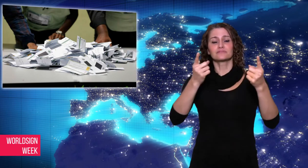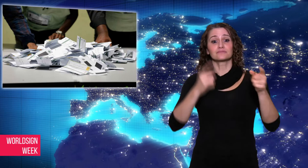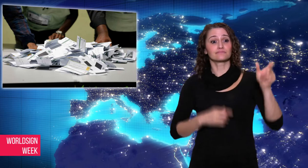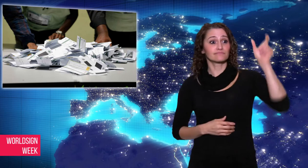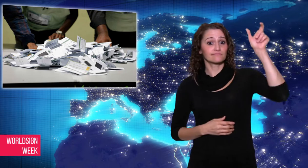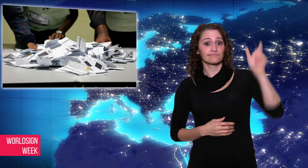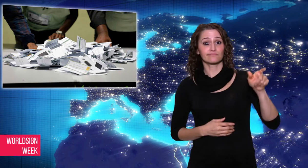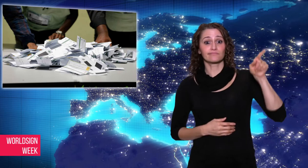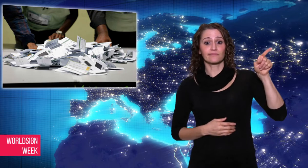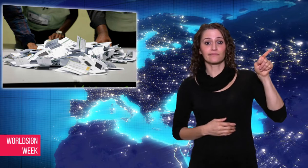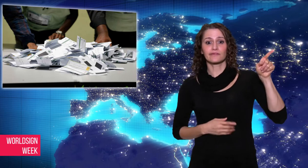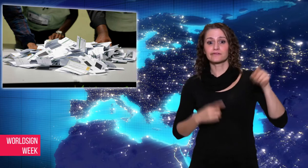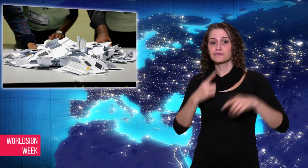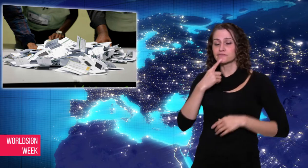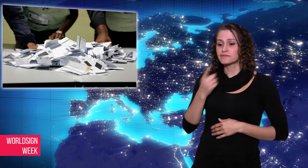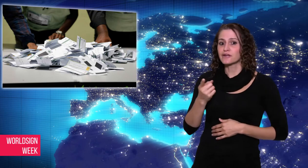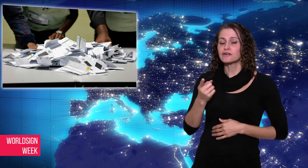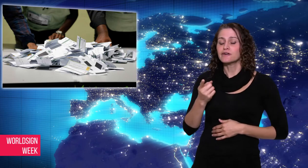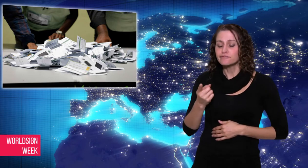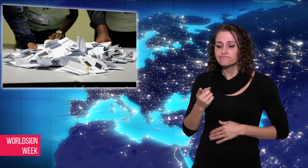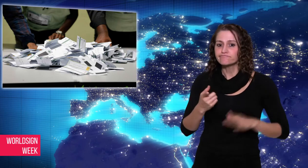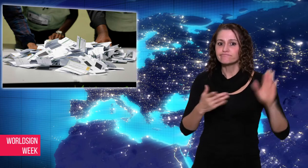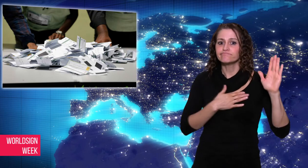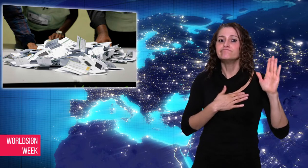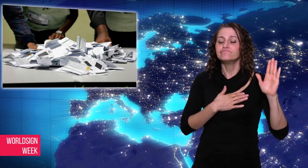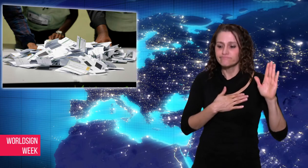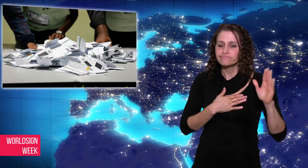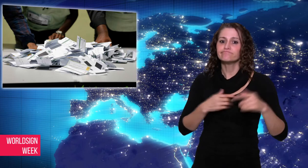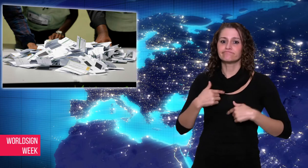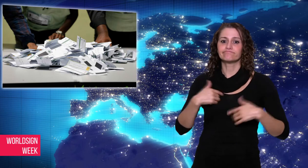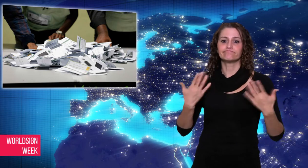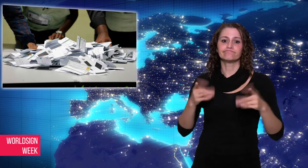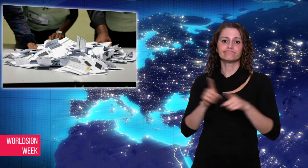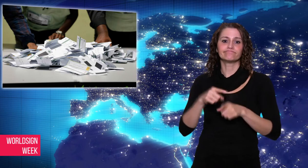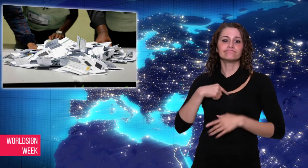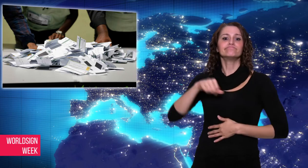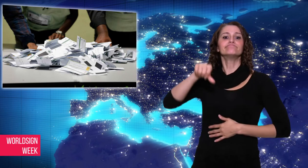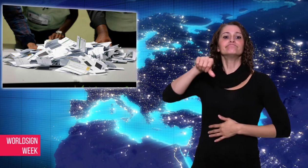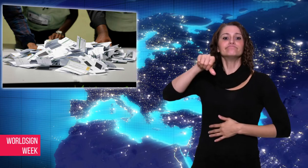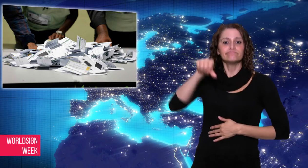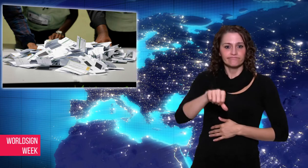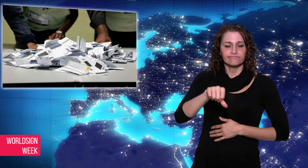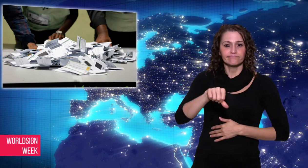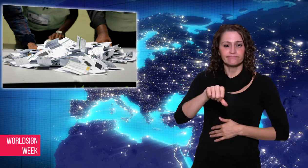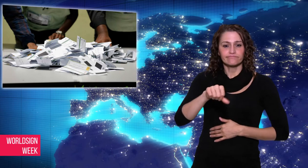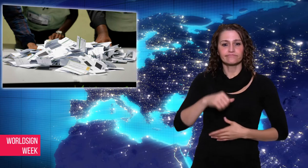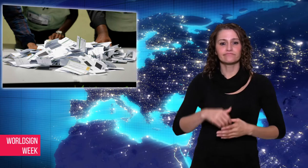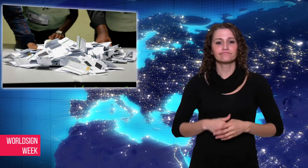defeat. In his victory speech,